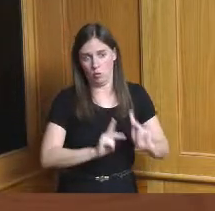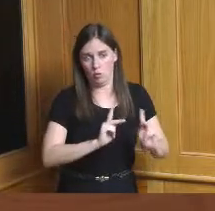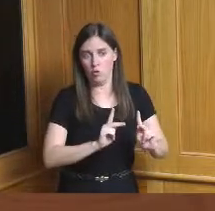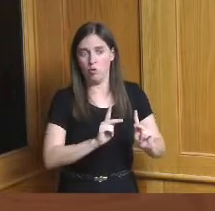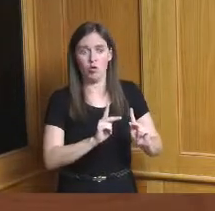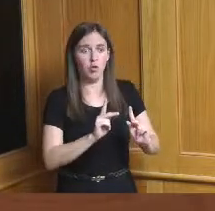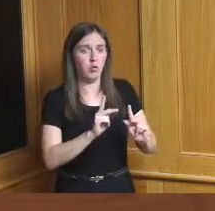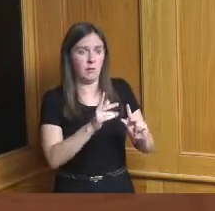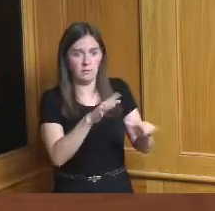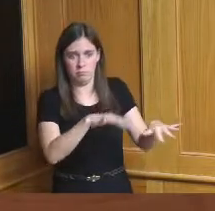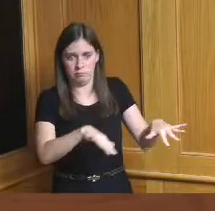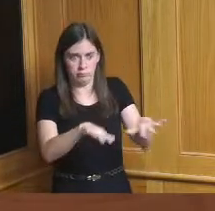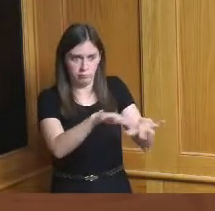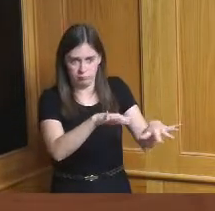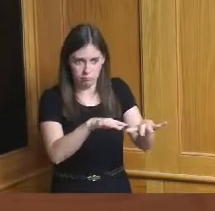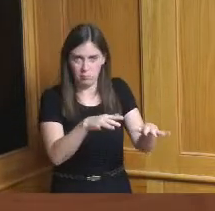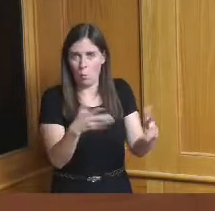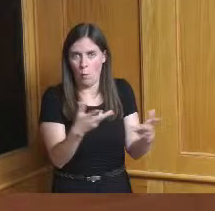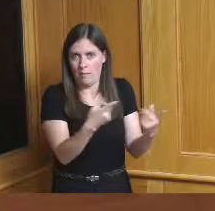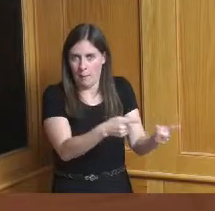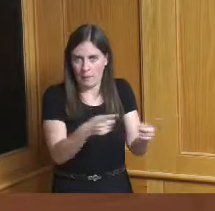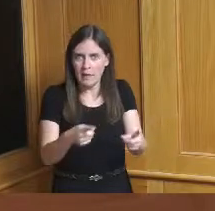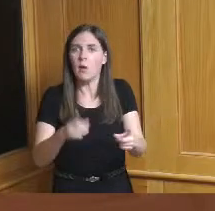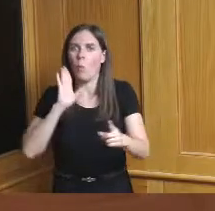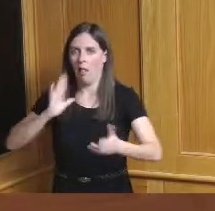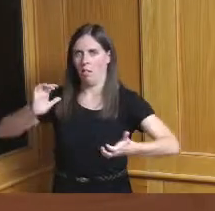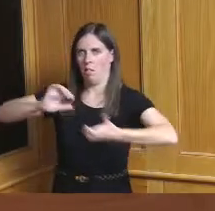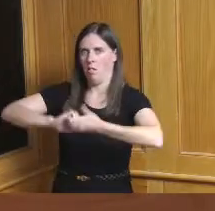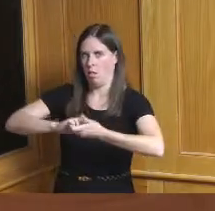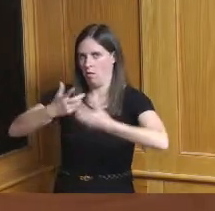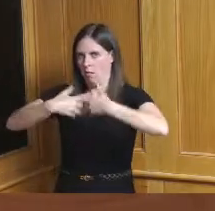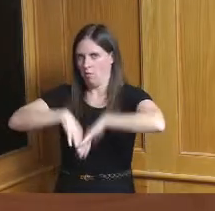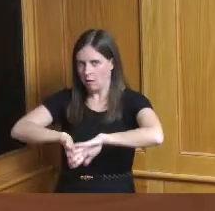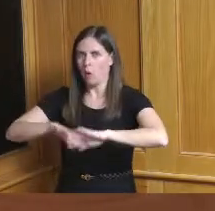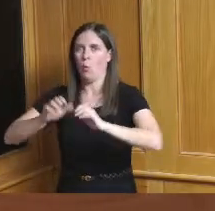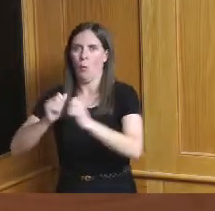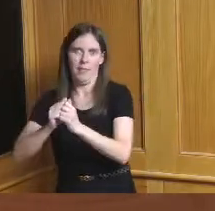perspective overlays well with where we might be looking to locate something that type of thing so